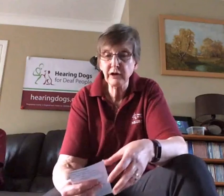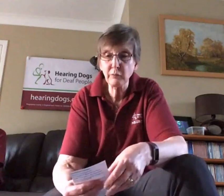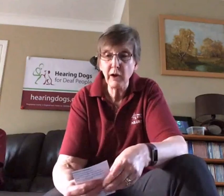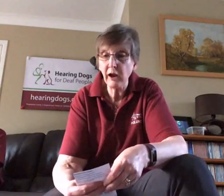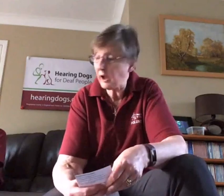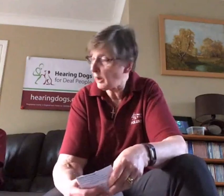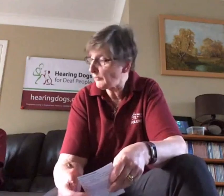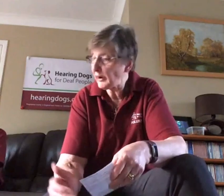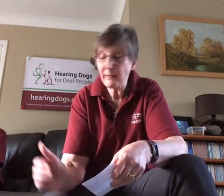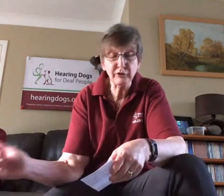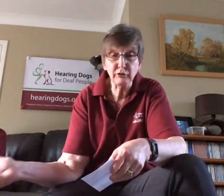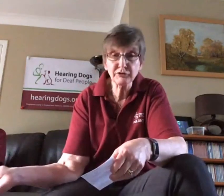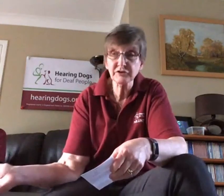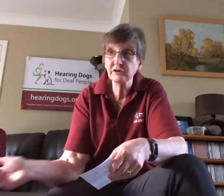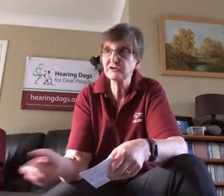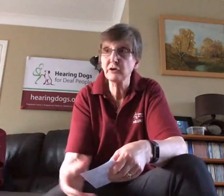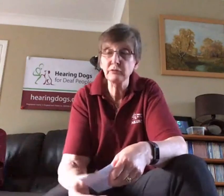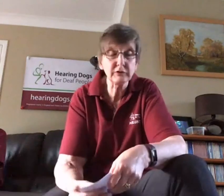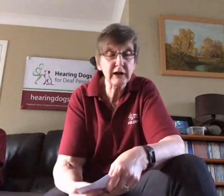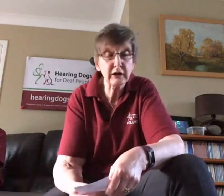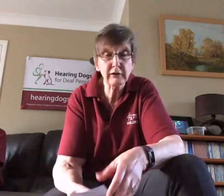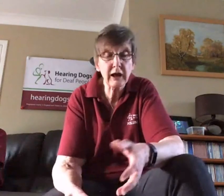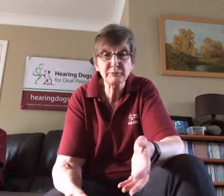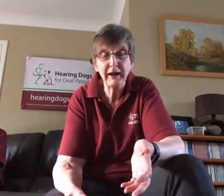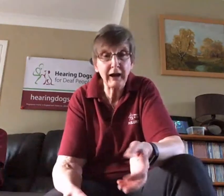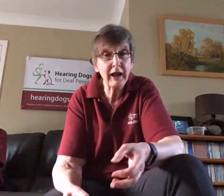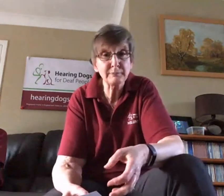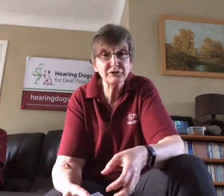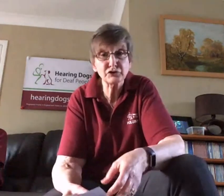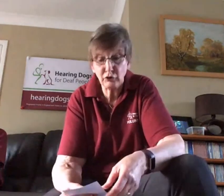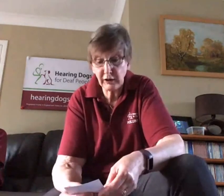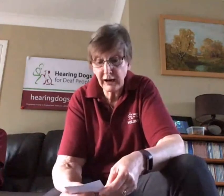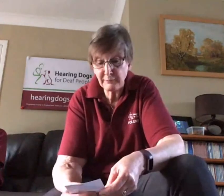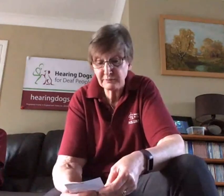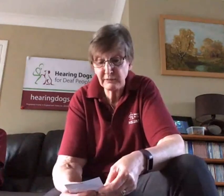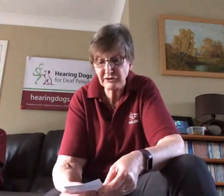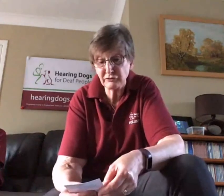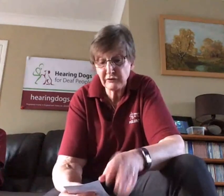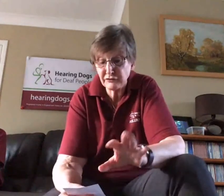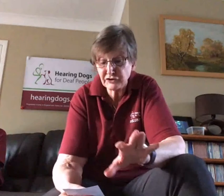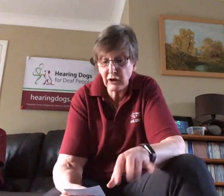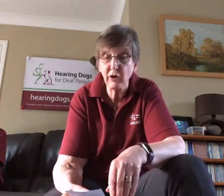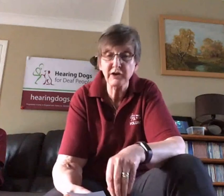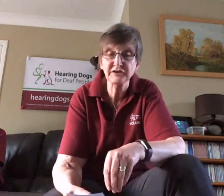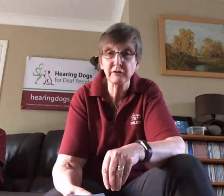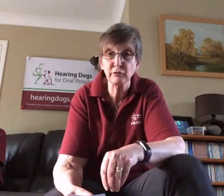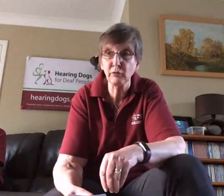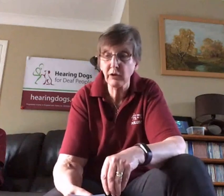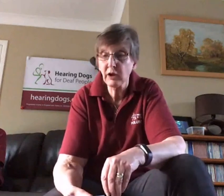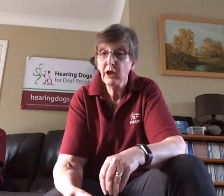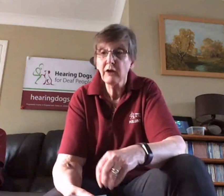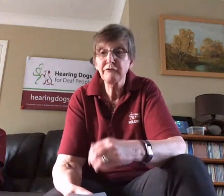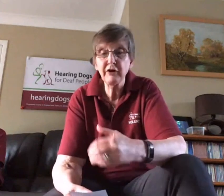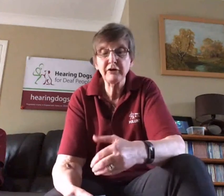well are the Labradors, so yellow Labs, black Labs, chocolate Labs, makes no difference colour-wise they're all very good.